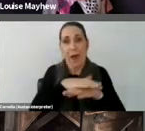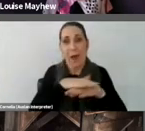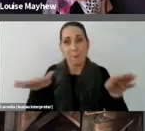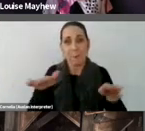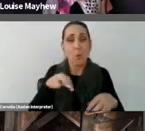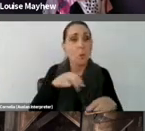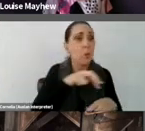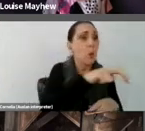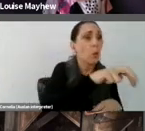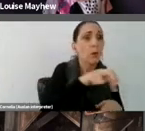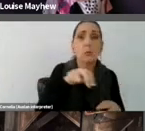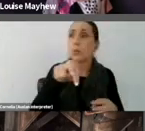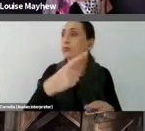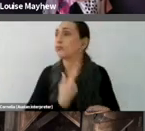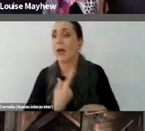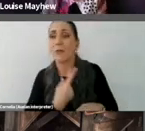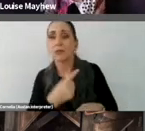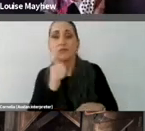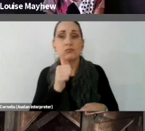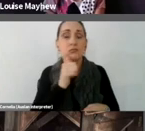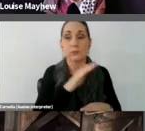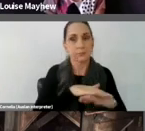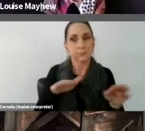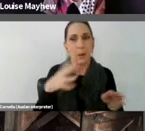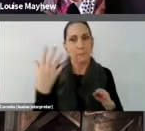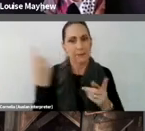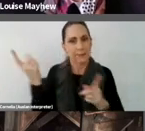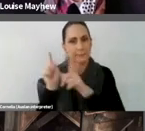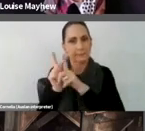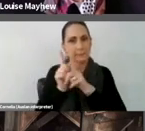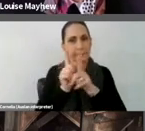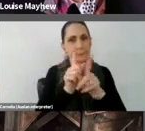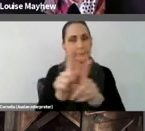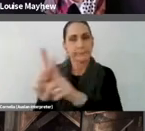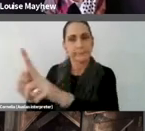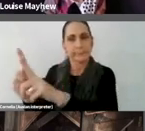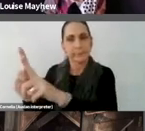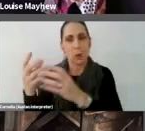to the next by gallery volunteers, who lead you by the arm.